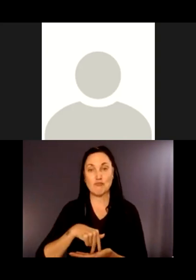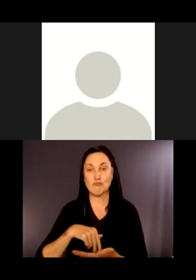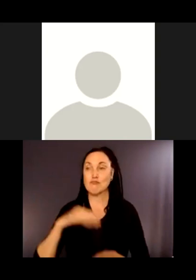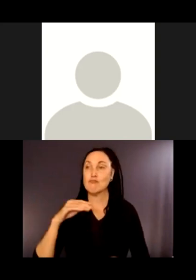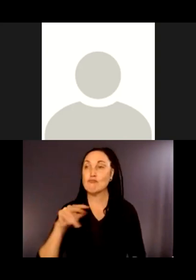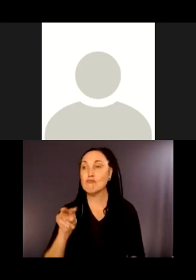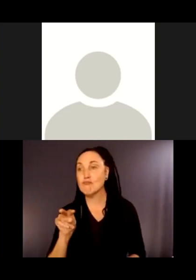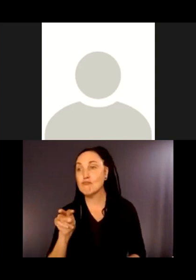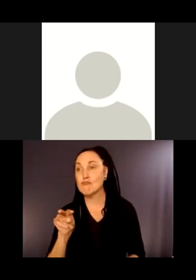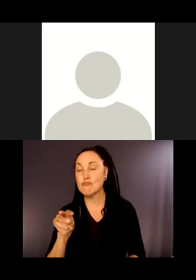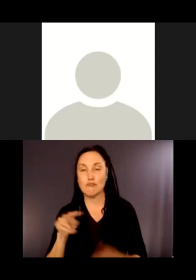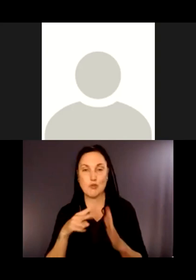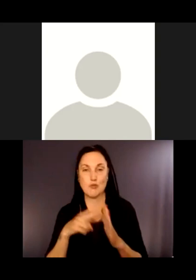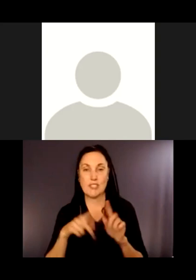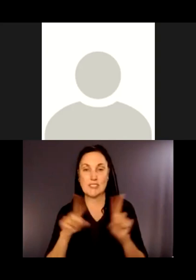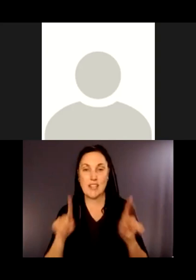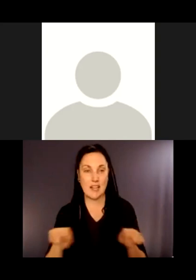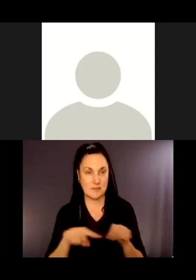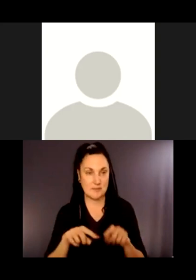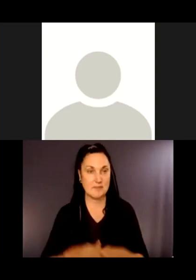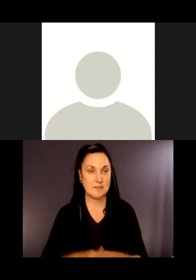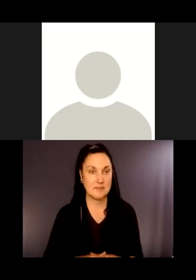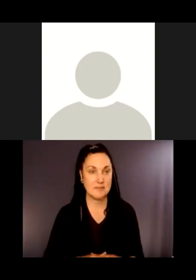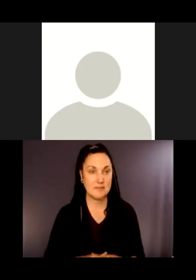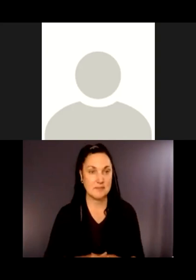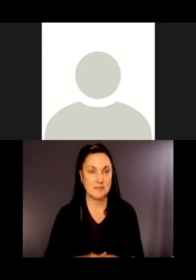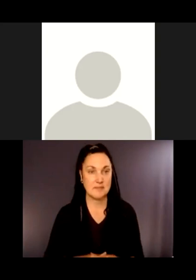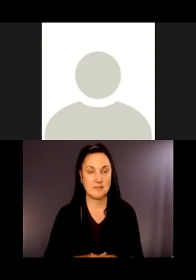There's a bit of glare that reflects off of the sign.